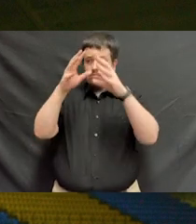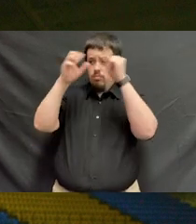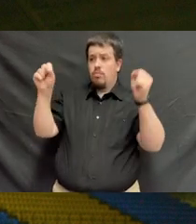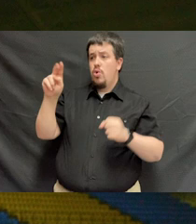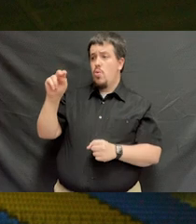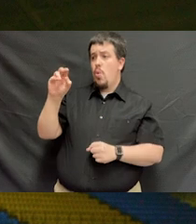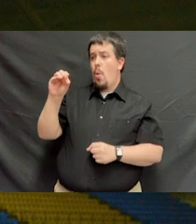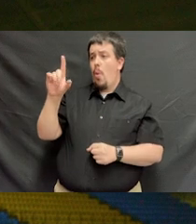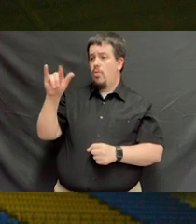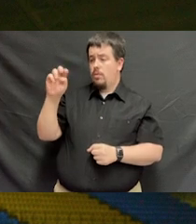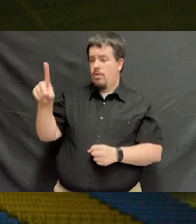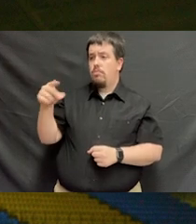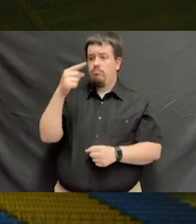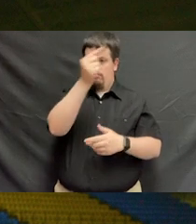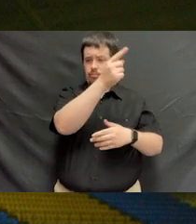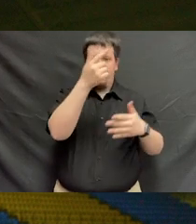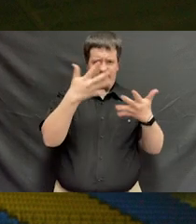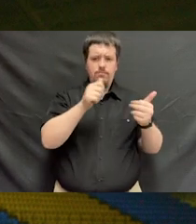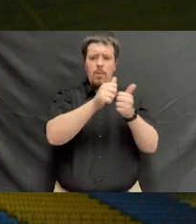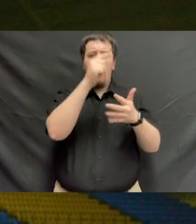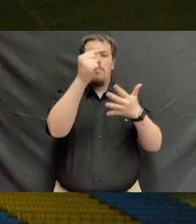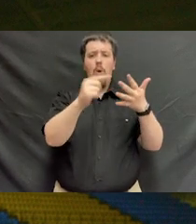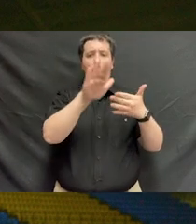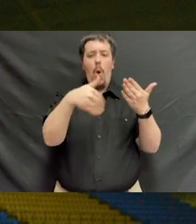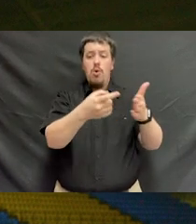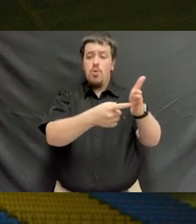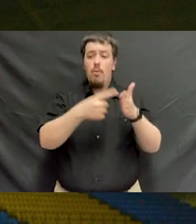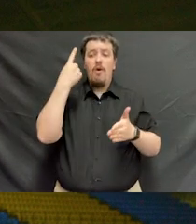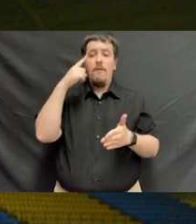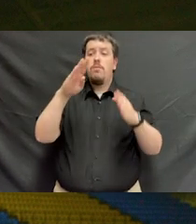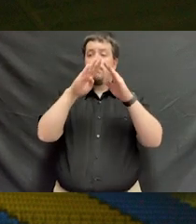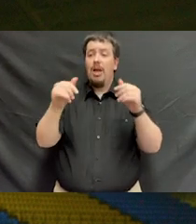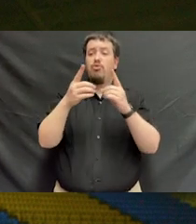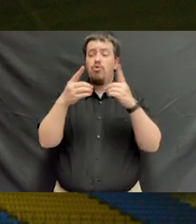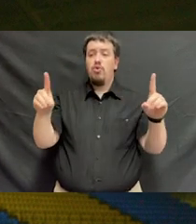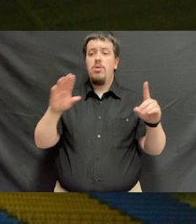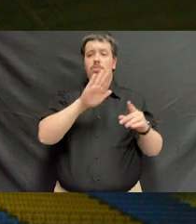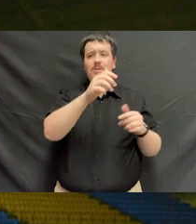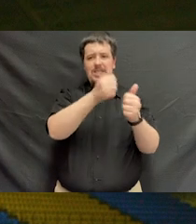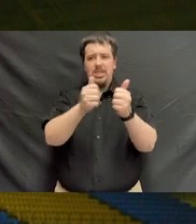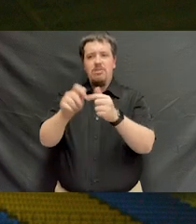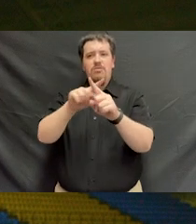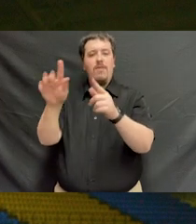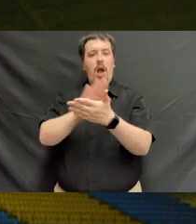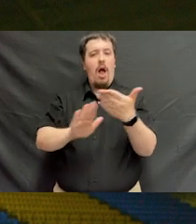President Noland these candidates have completed all requirements for the baccalaureate degree in their respective colleges.